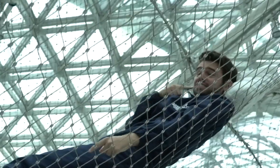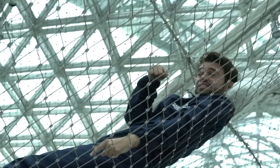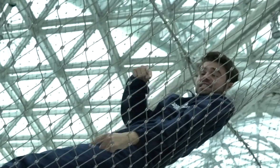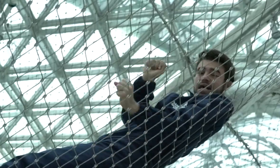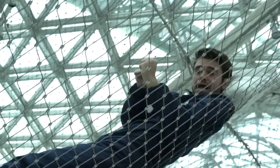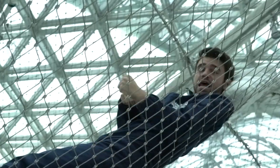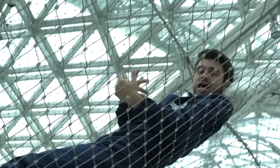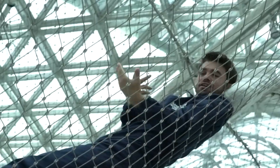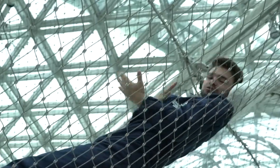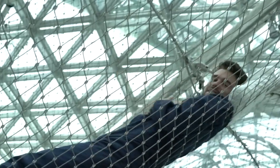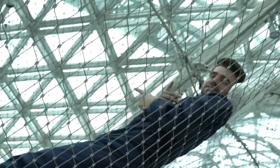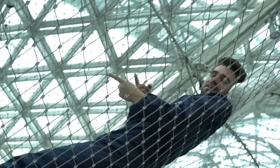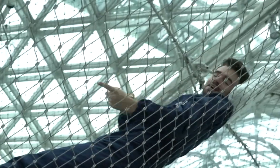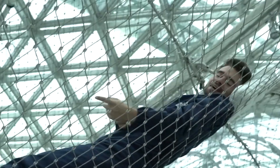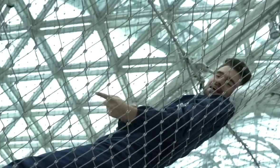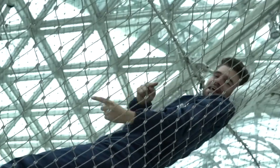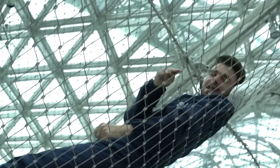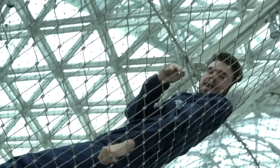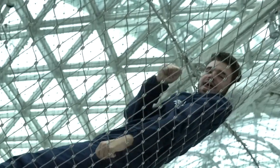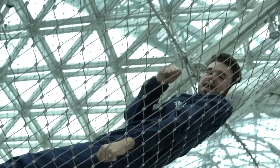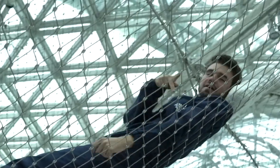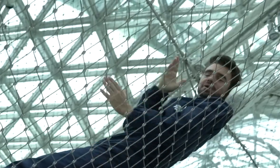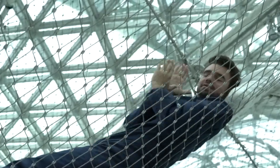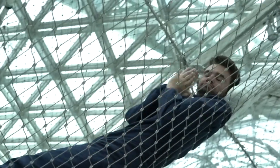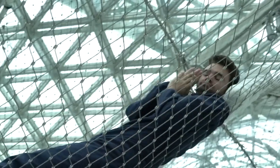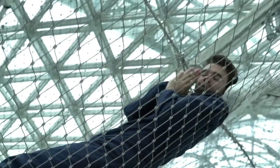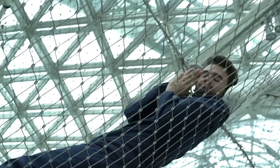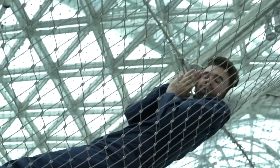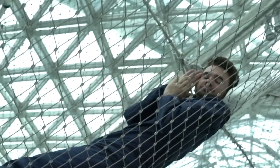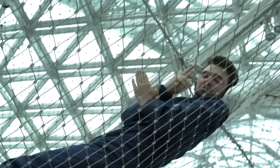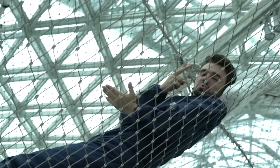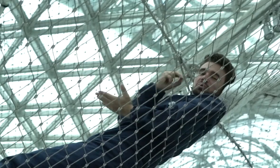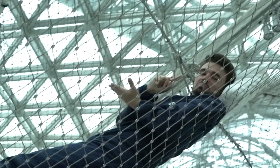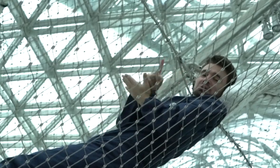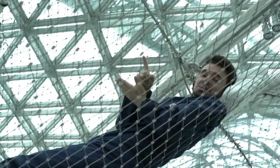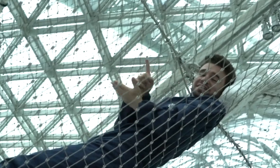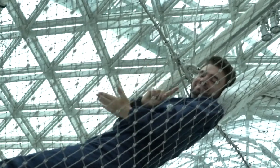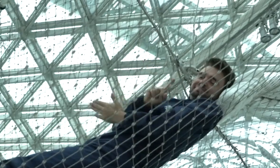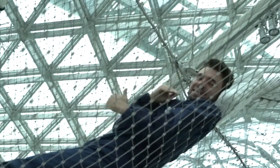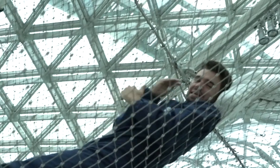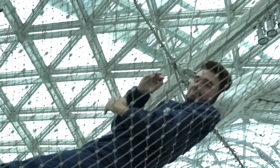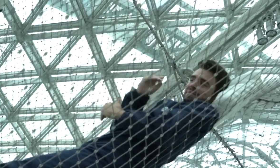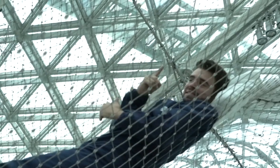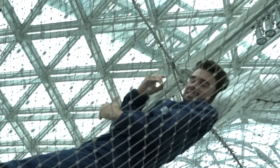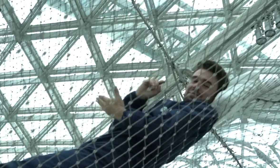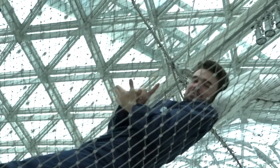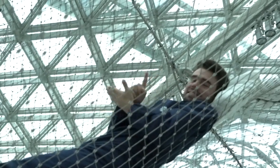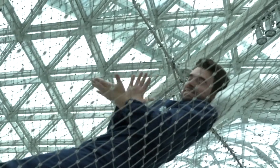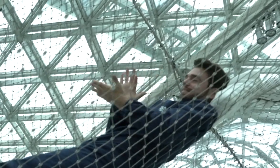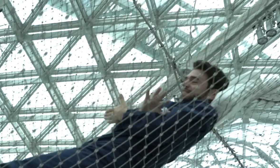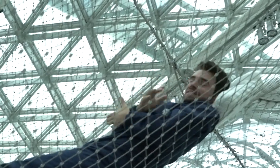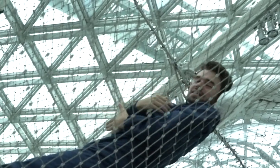The information says you can take a rest if you want to. You can take a nap for thirty minutes, haha no, it is 10 minutes limited.